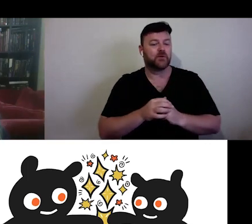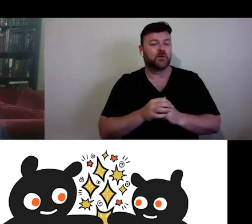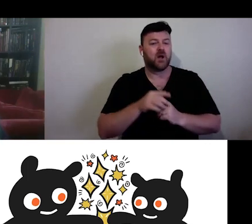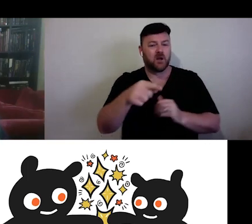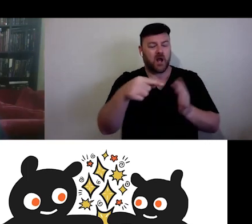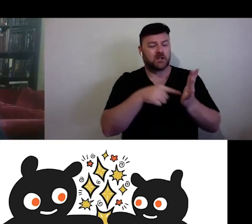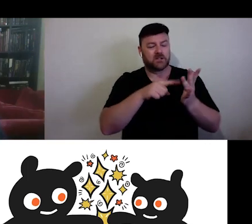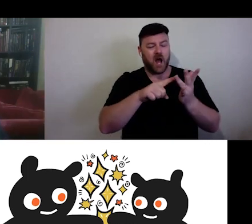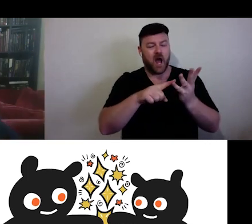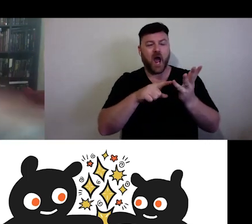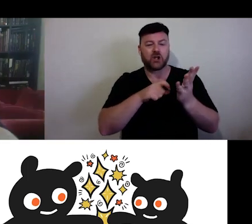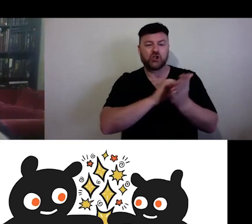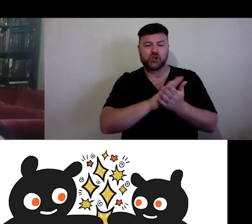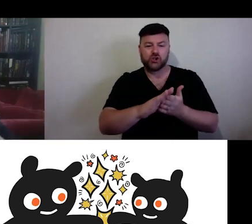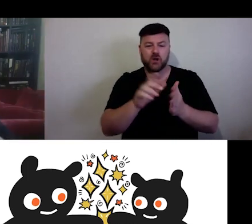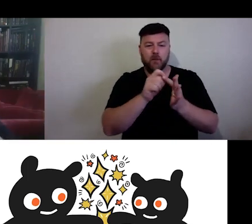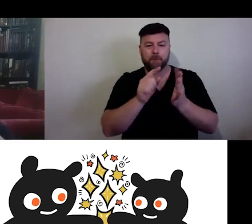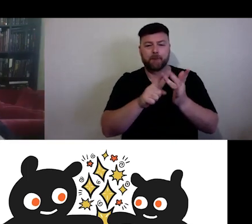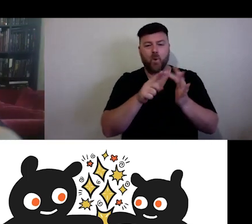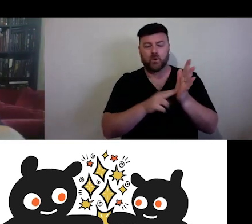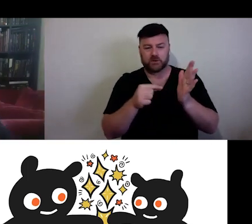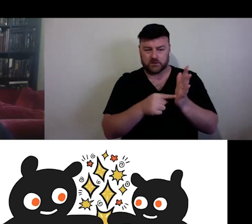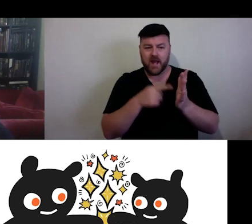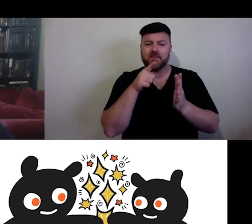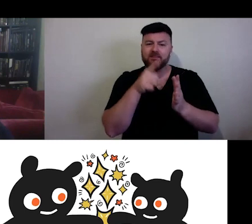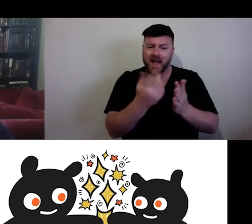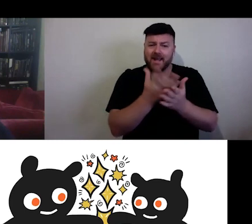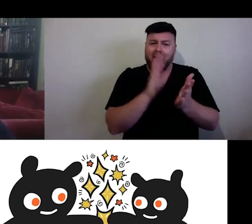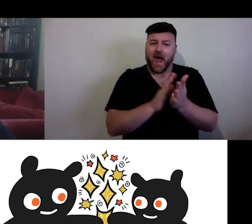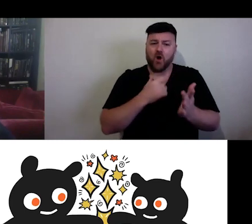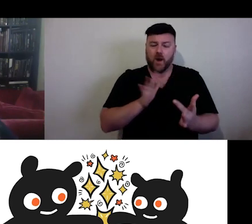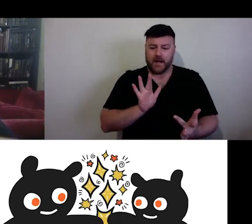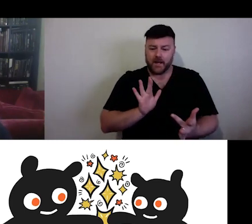communicating how we connect with each other, with media, how we touch